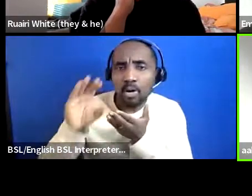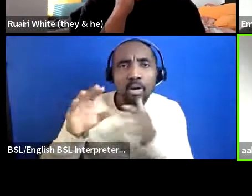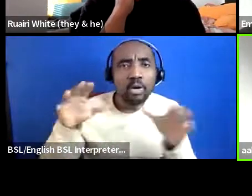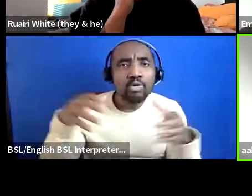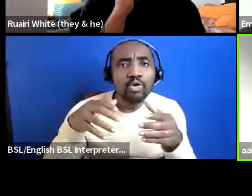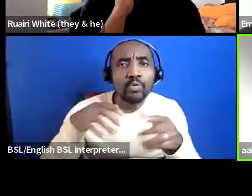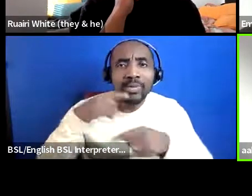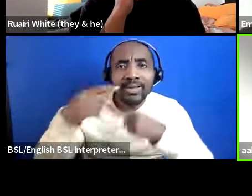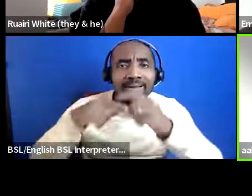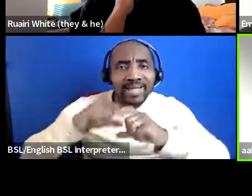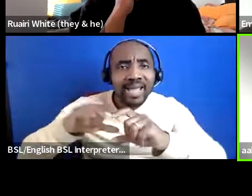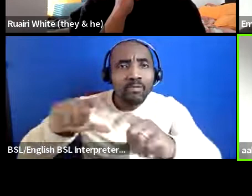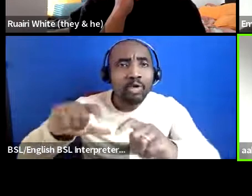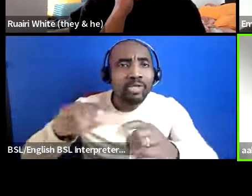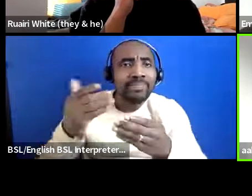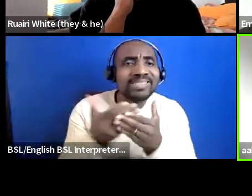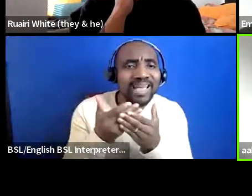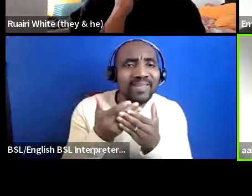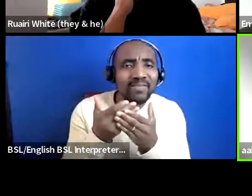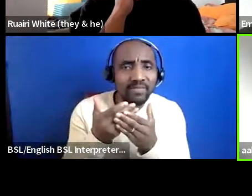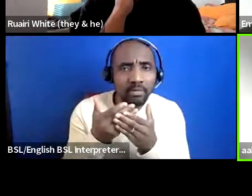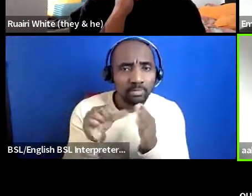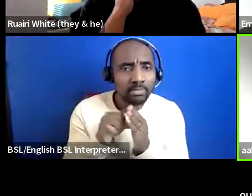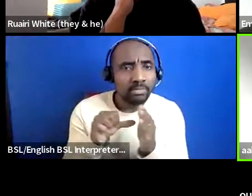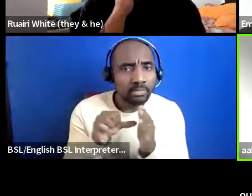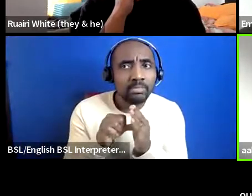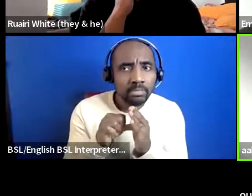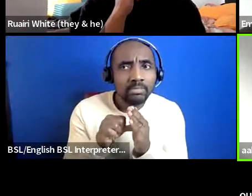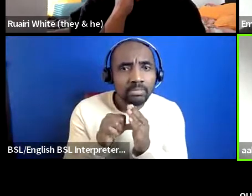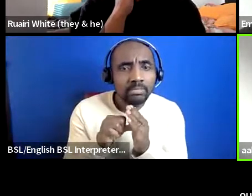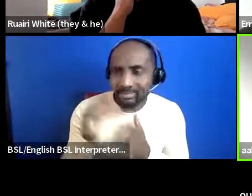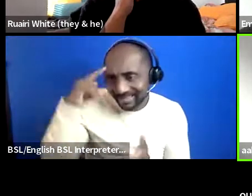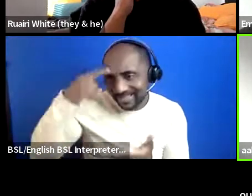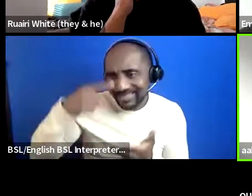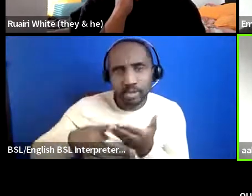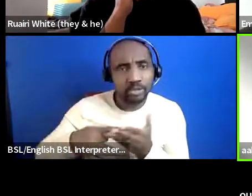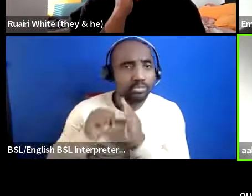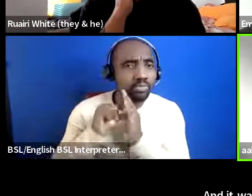it safe um and it was a difficult decision to make because it was last year it was like